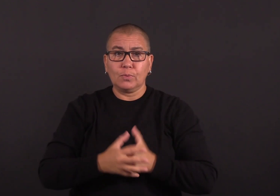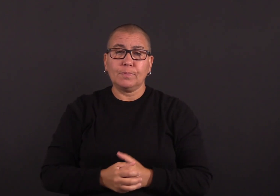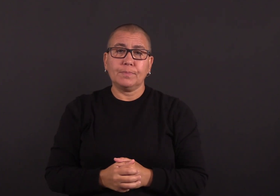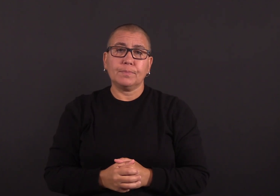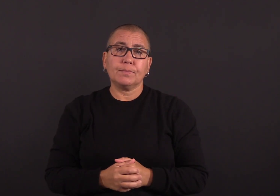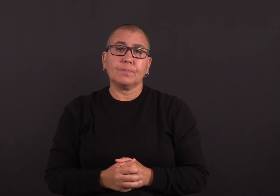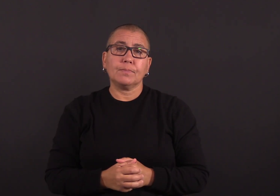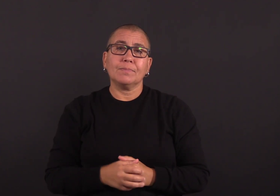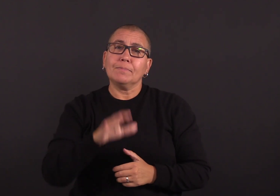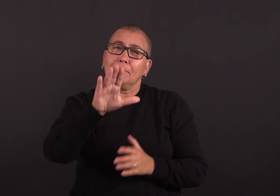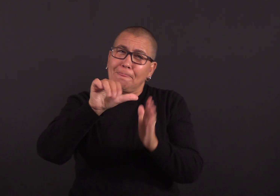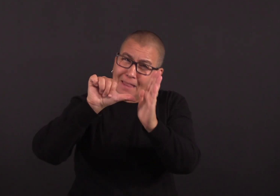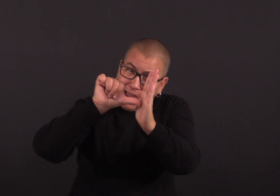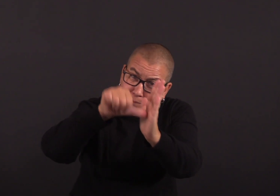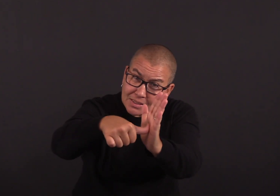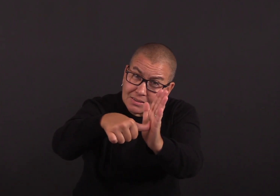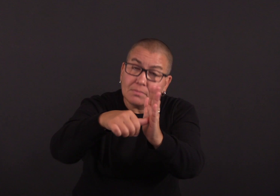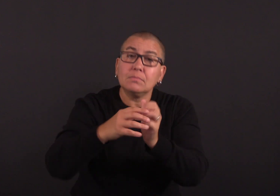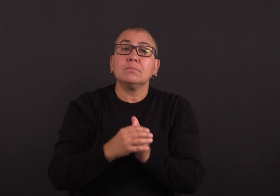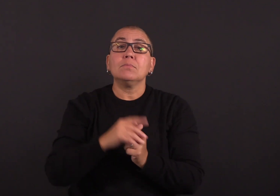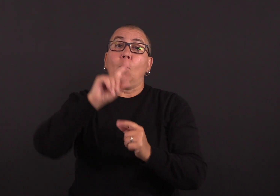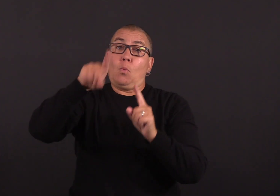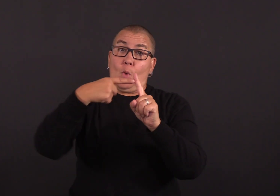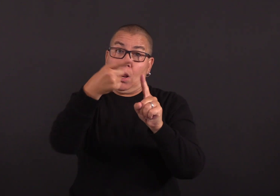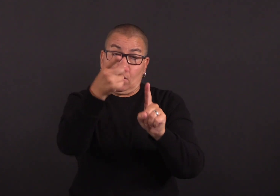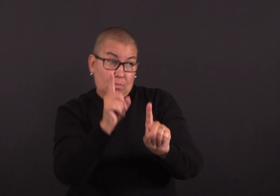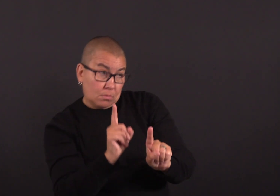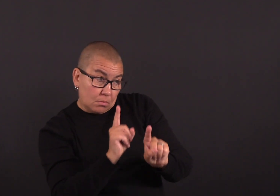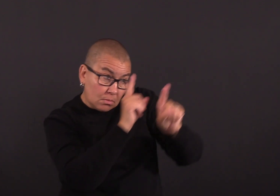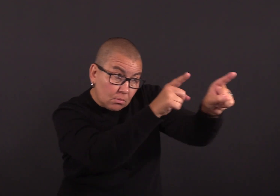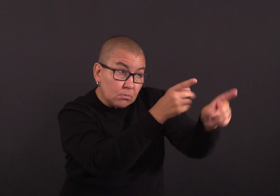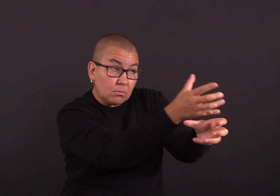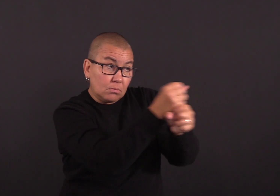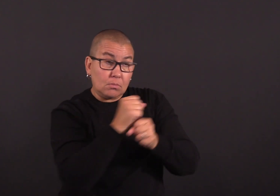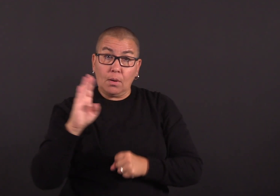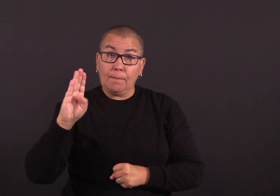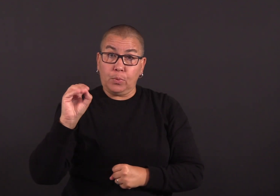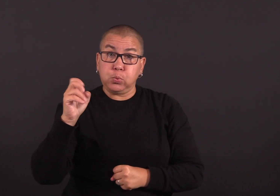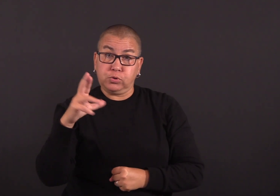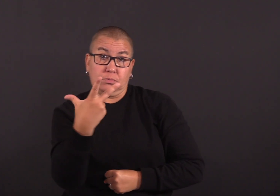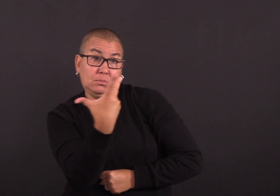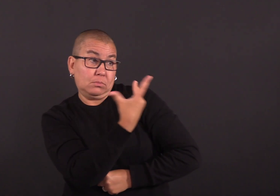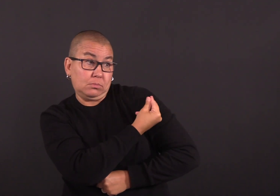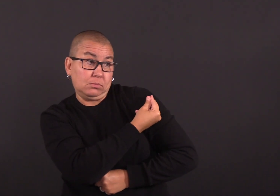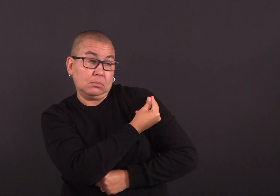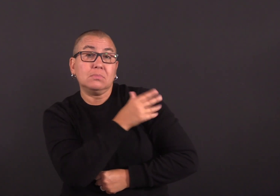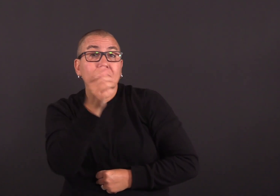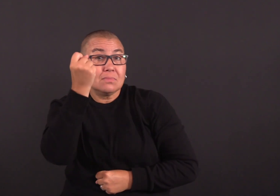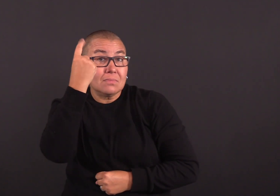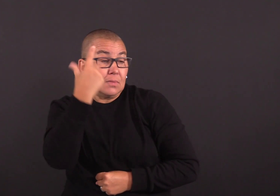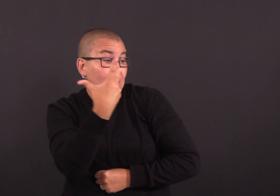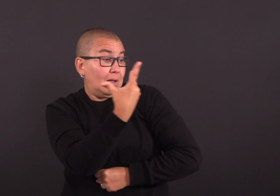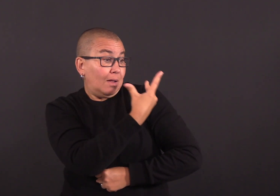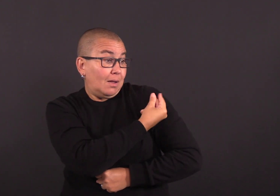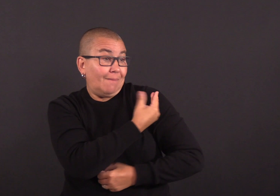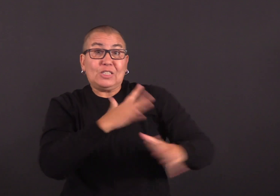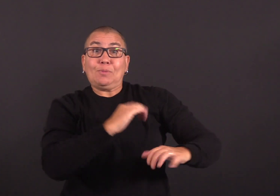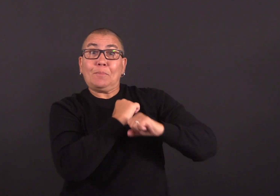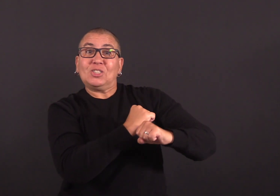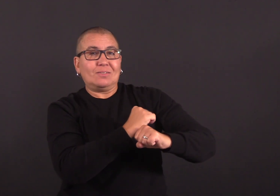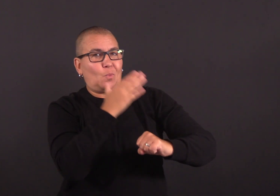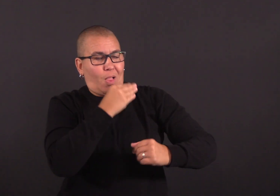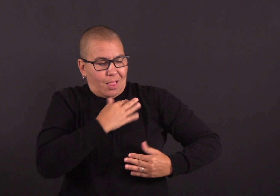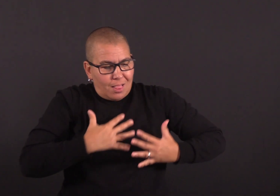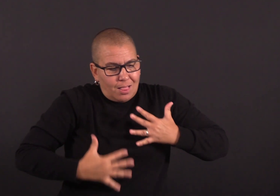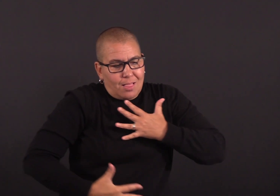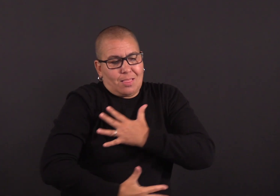Dr. Roberts expects to see the usual winter uptick in COVID-19 cases, but is hoping that